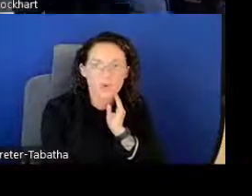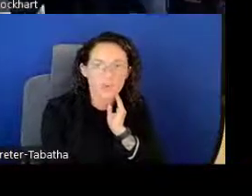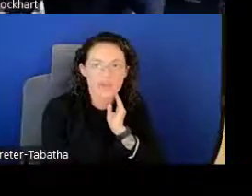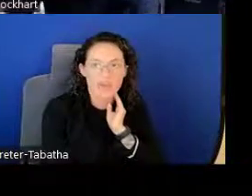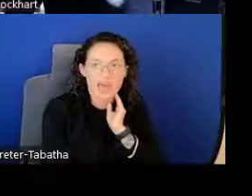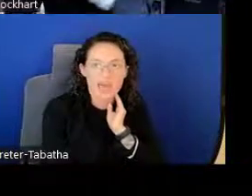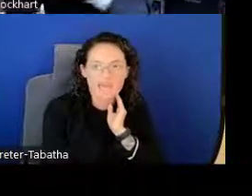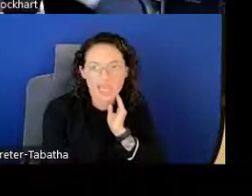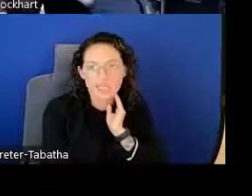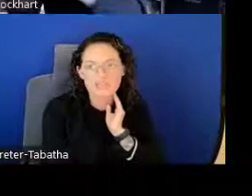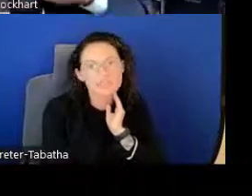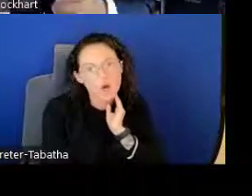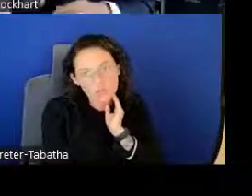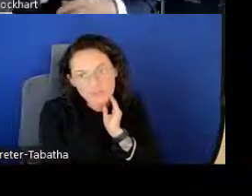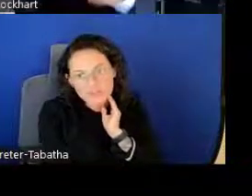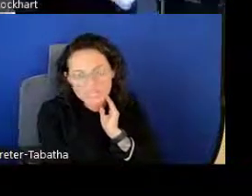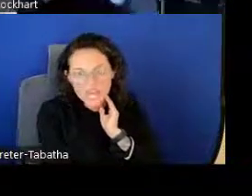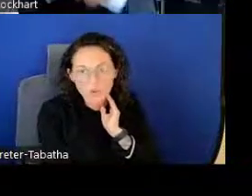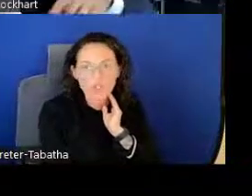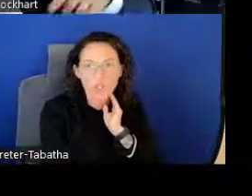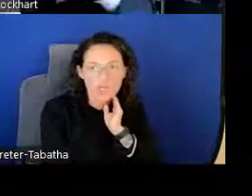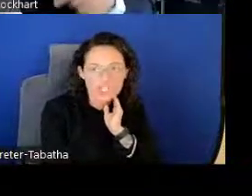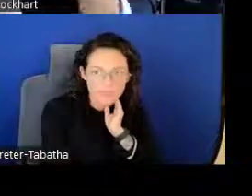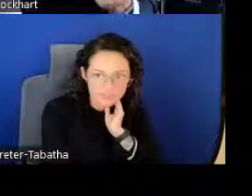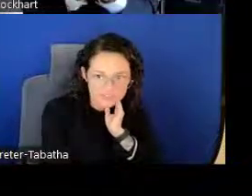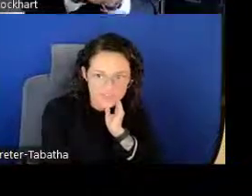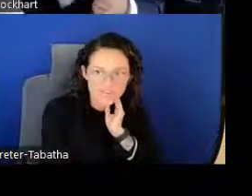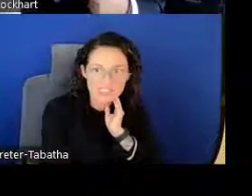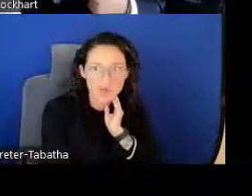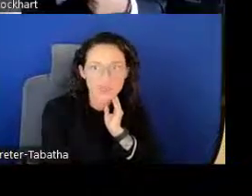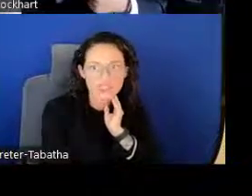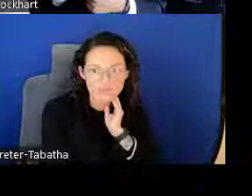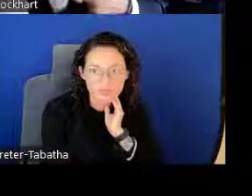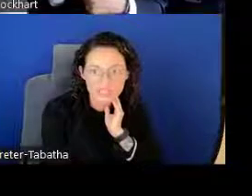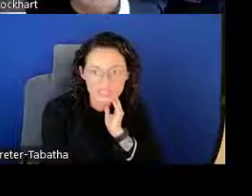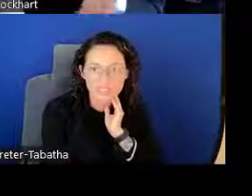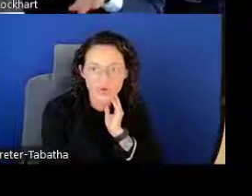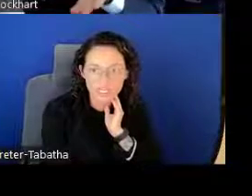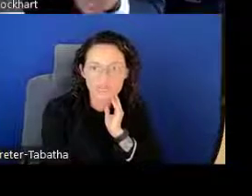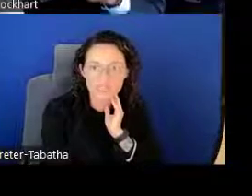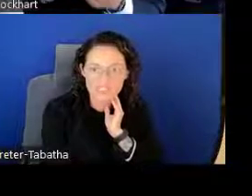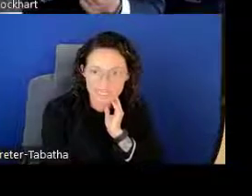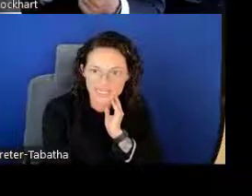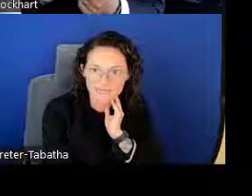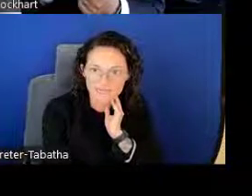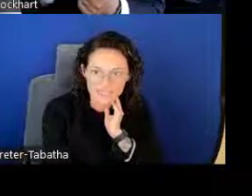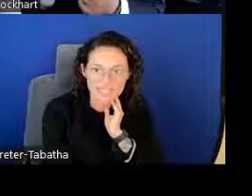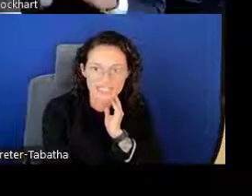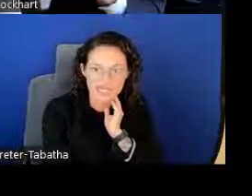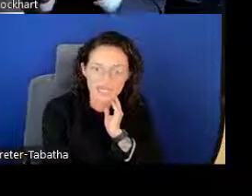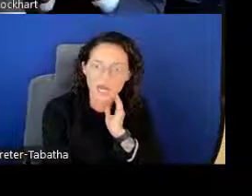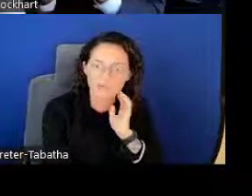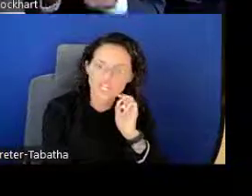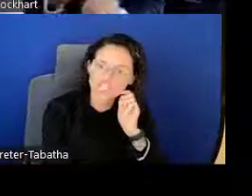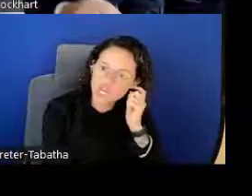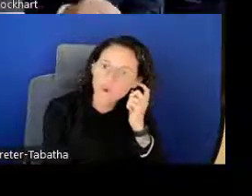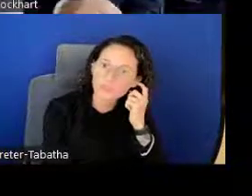Whether you have a small amount of debt or a large amount of debt, as long as you meet the 20 percent debt-to-income ratio,